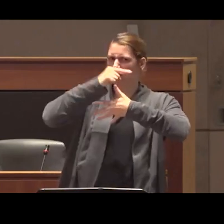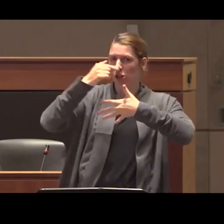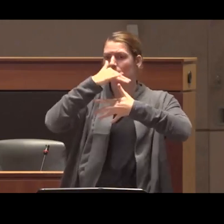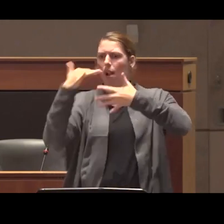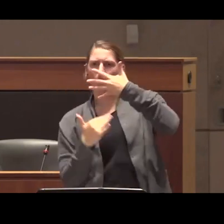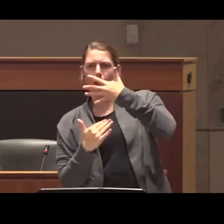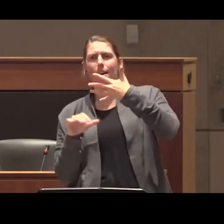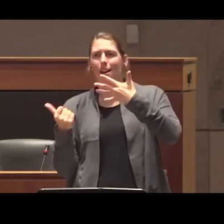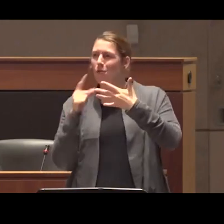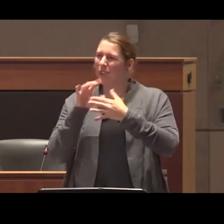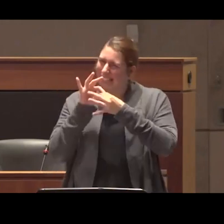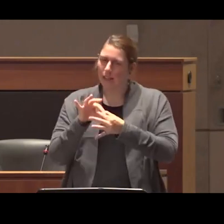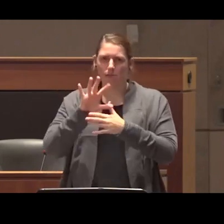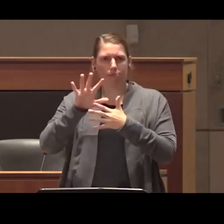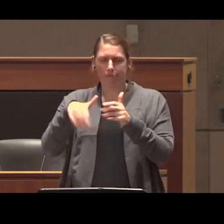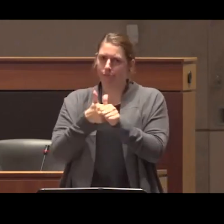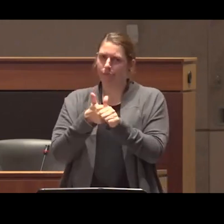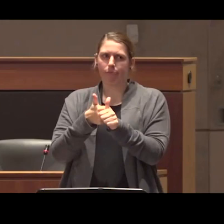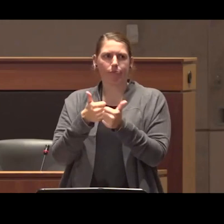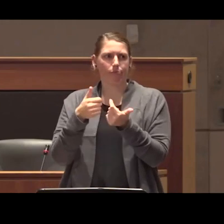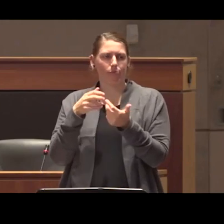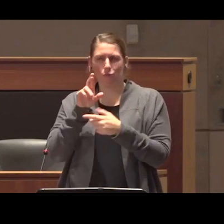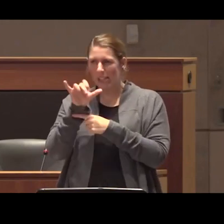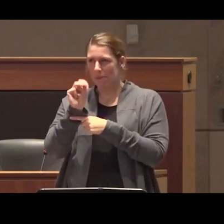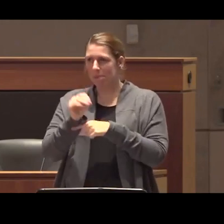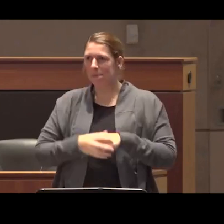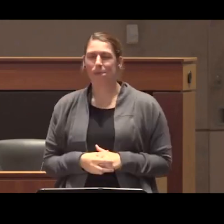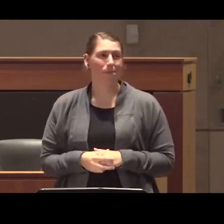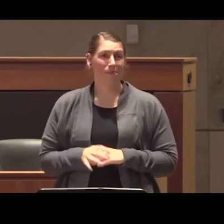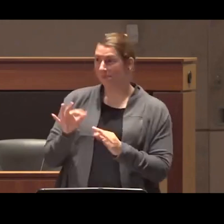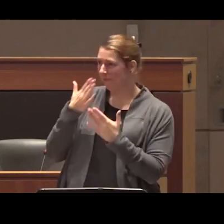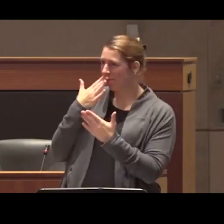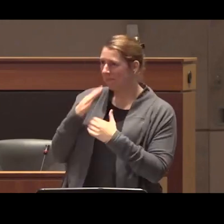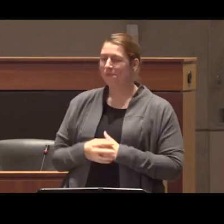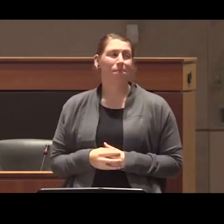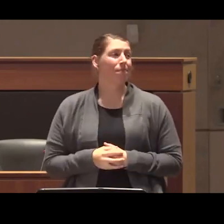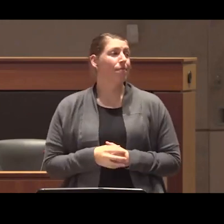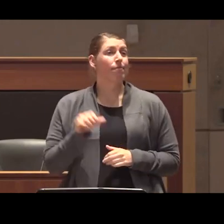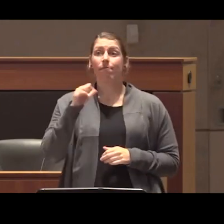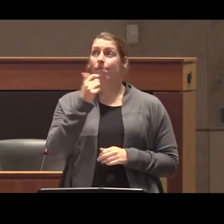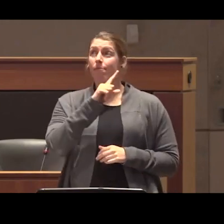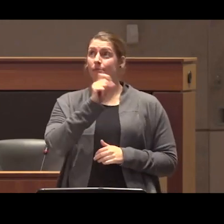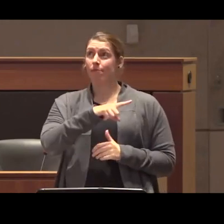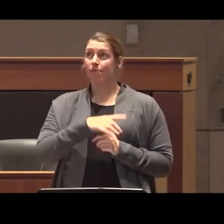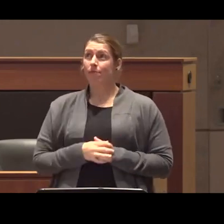with racial stereotypes yeah yeah thanks uh so we have another question uh how do you suggest